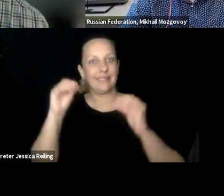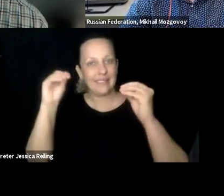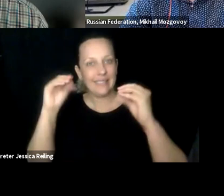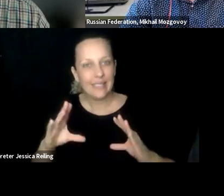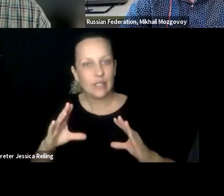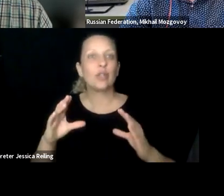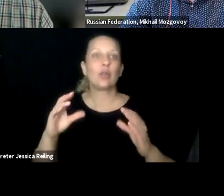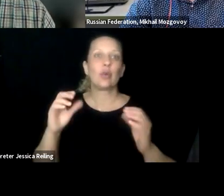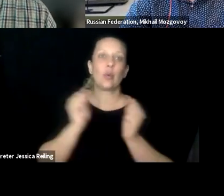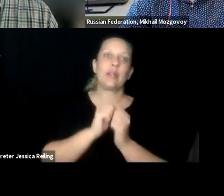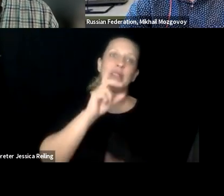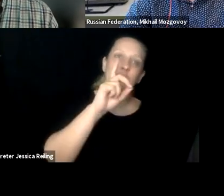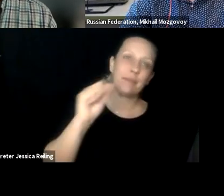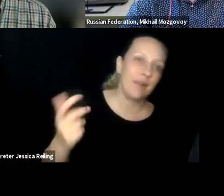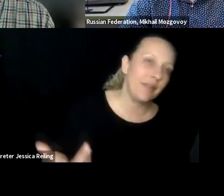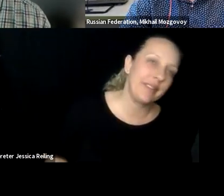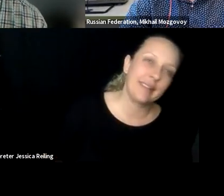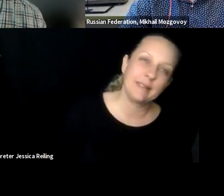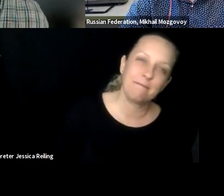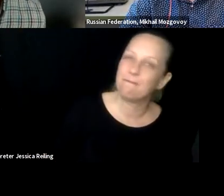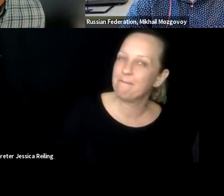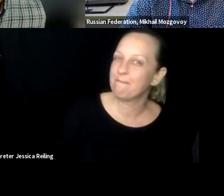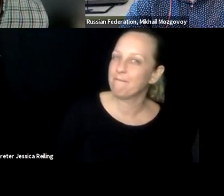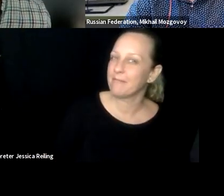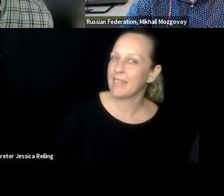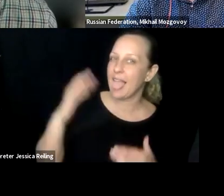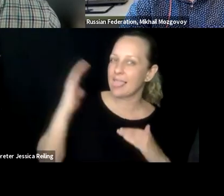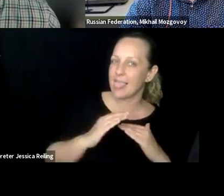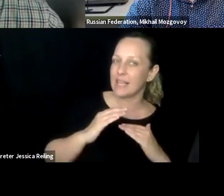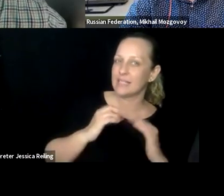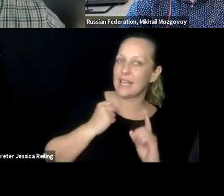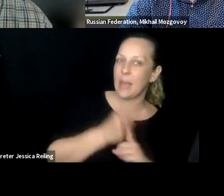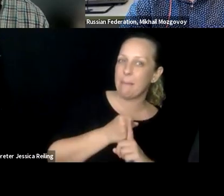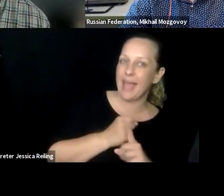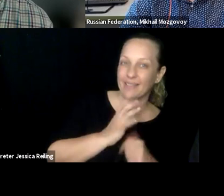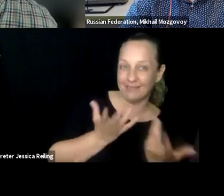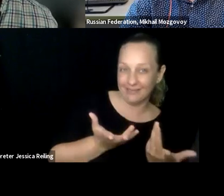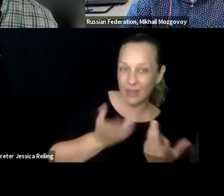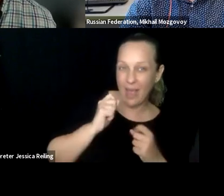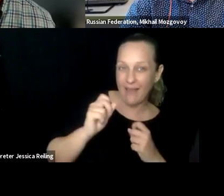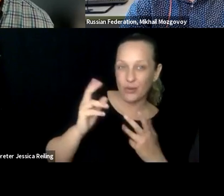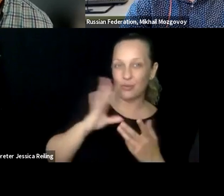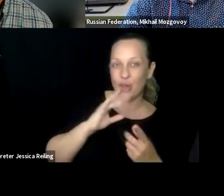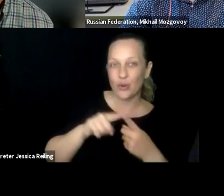but they aren't involving students and scholars with